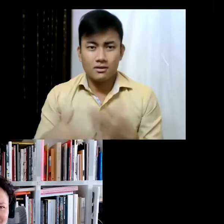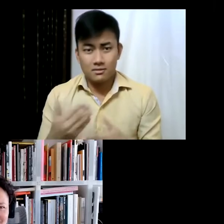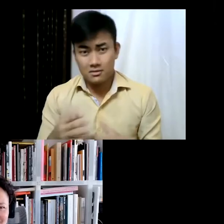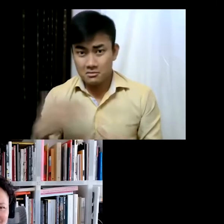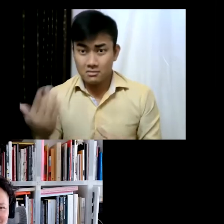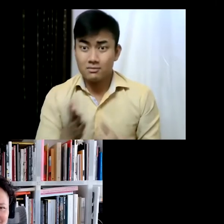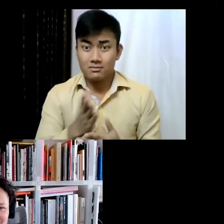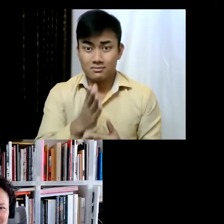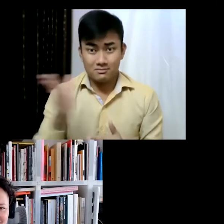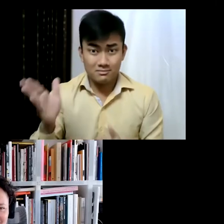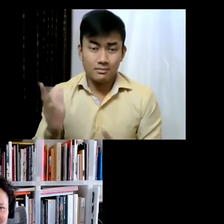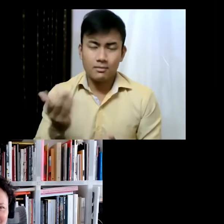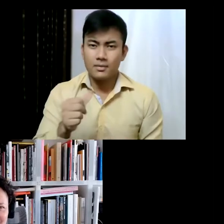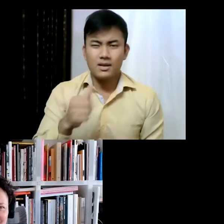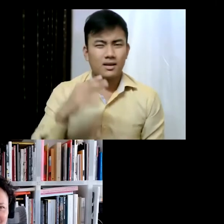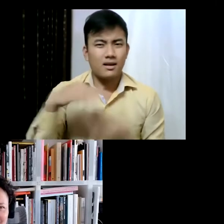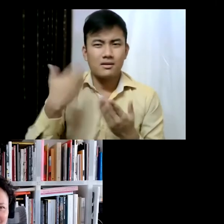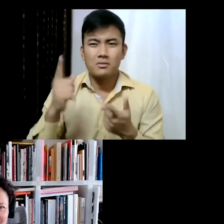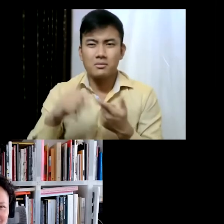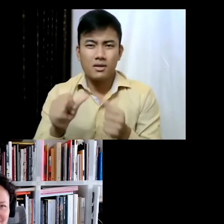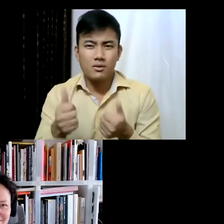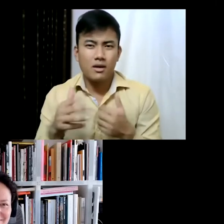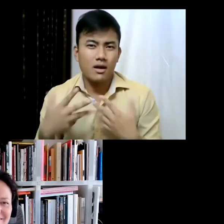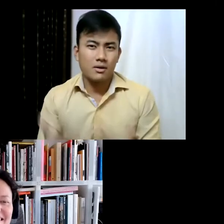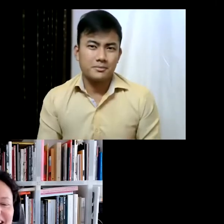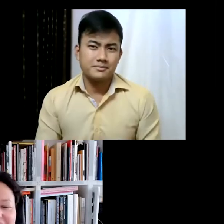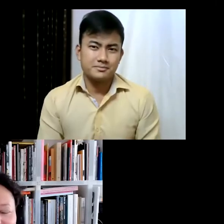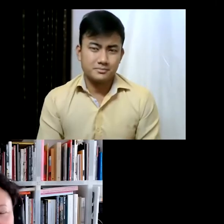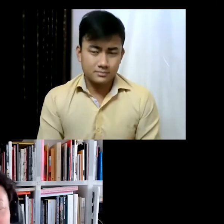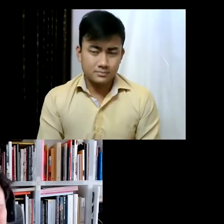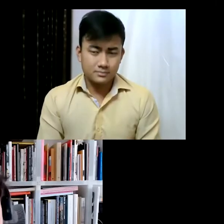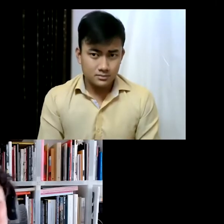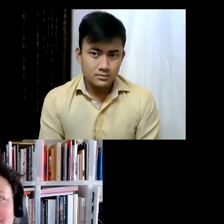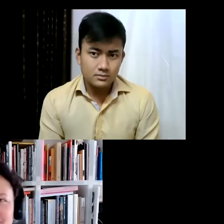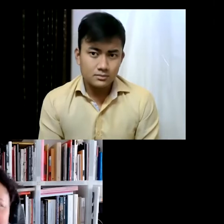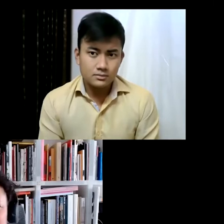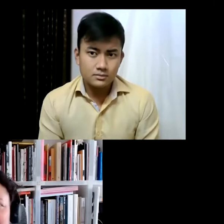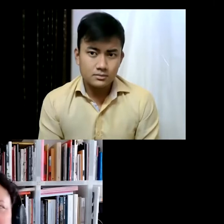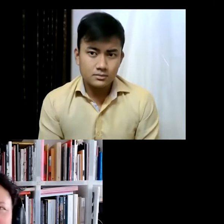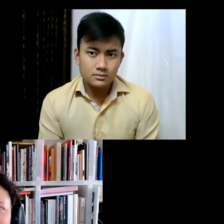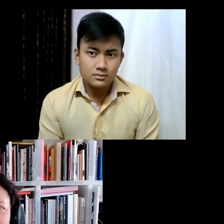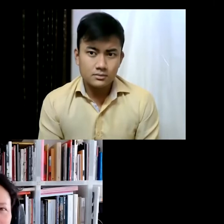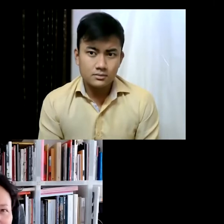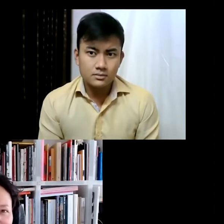seeing a year later than it was meant to be? Well, you know it's a complex